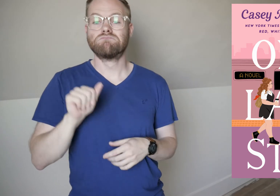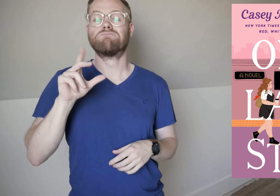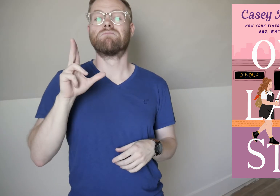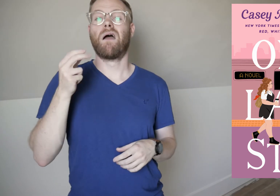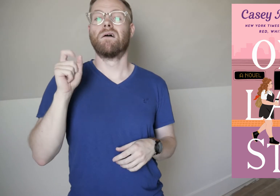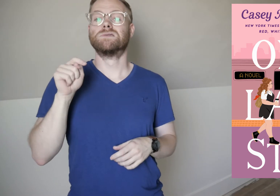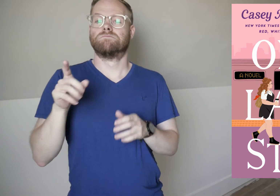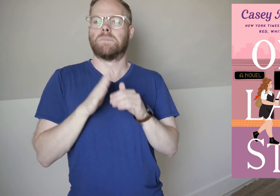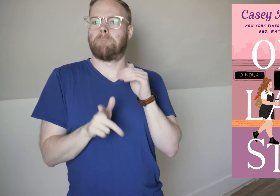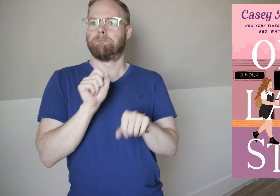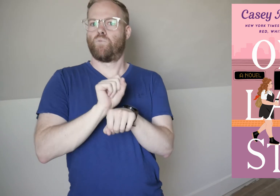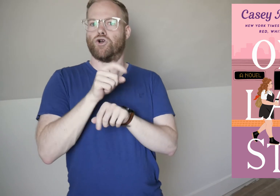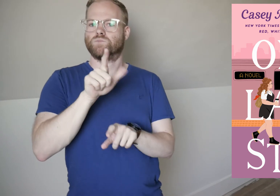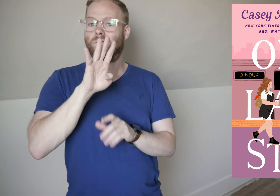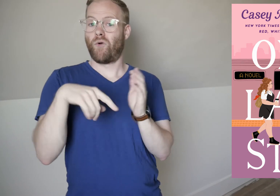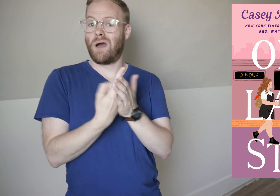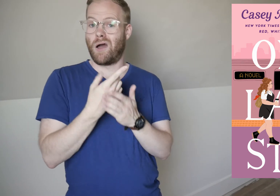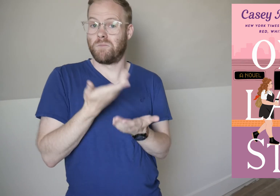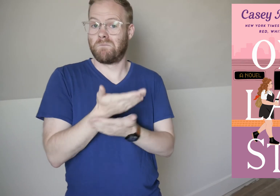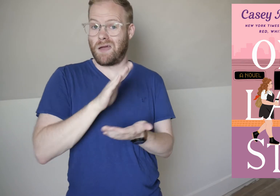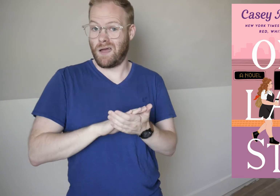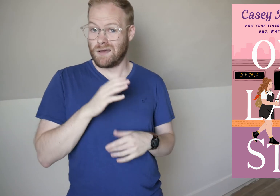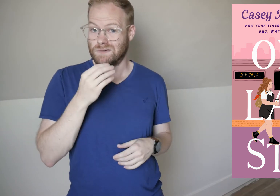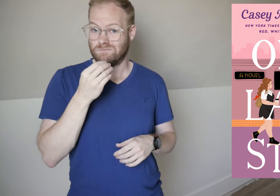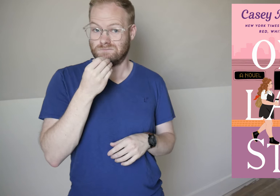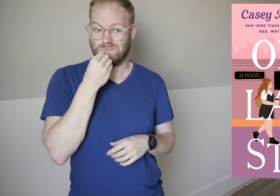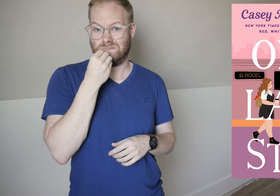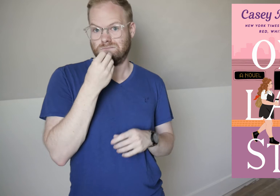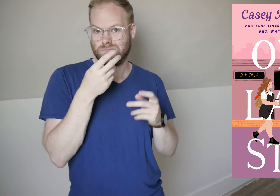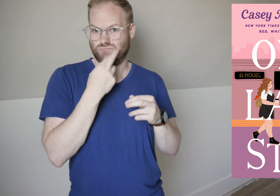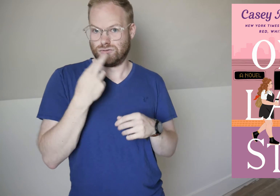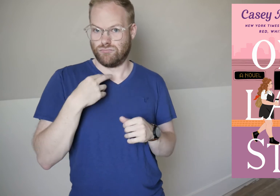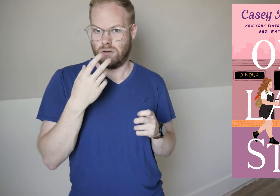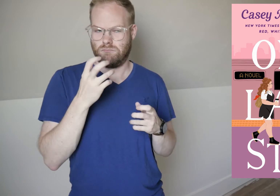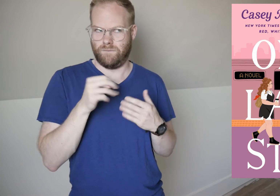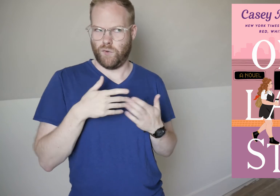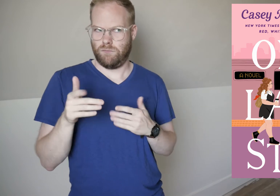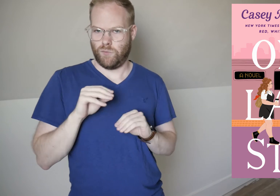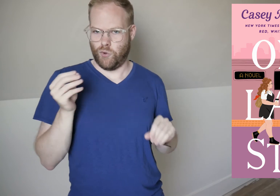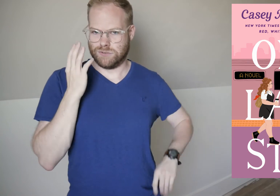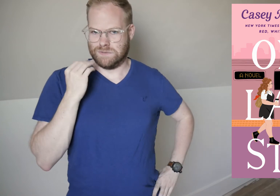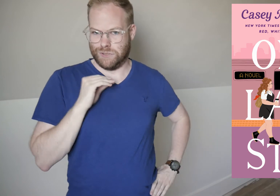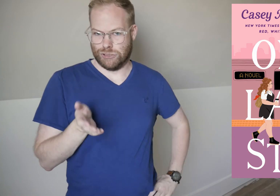August ends up getting a job at a 24-hour pancake diner, even though she has absolutely no experience,